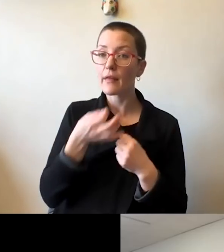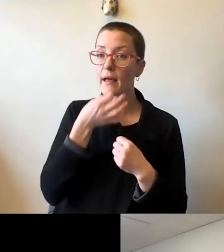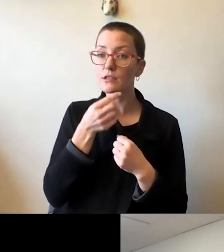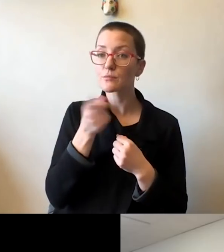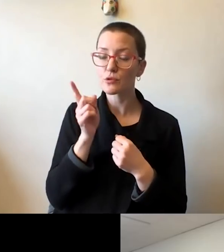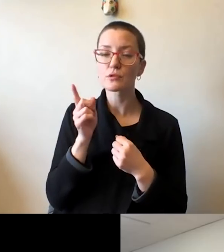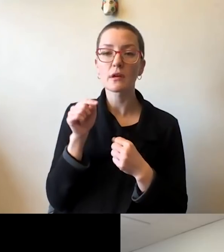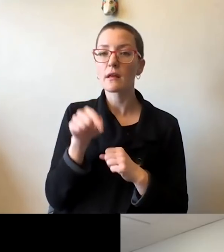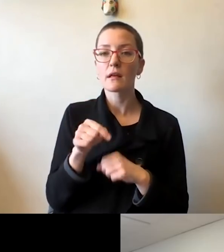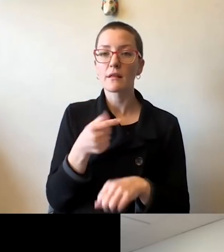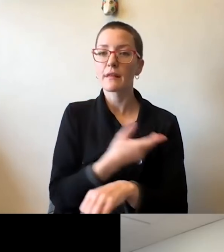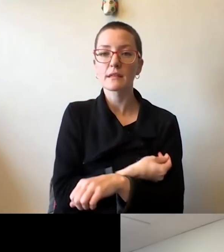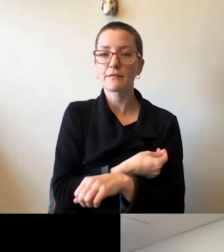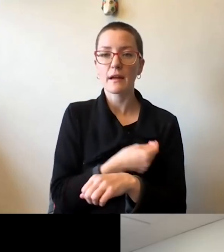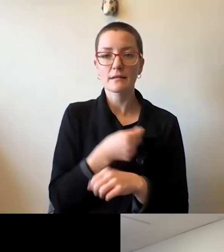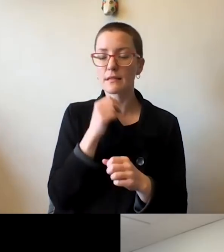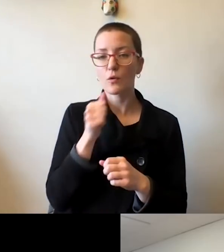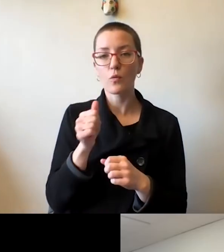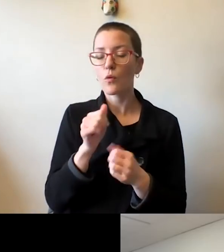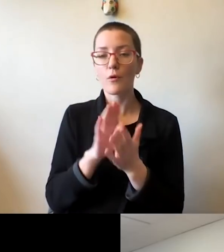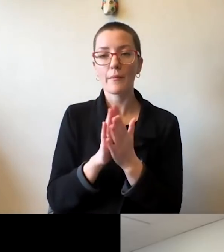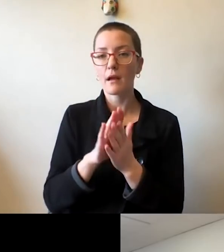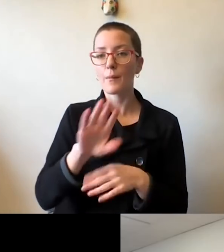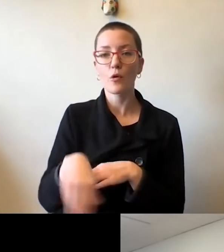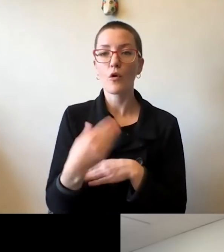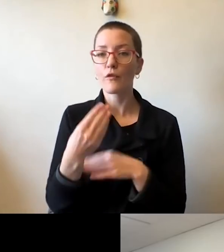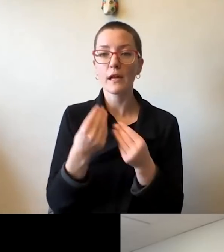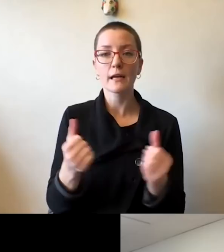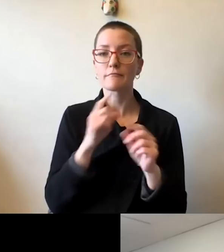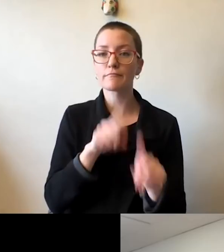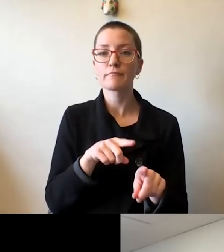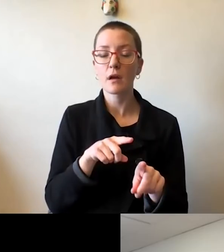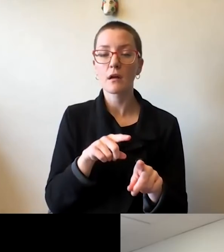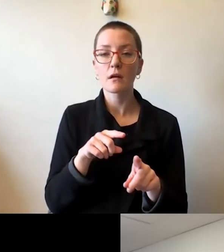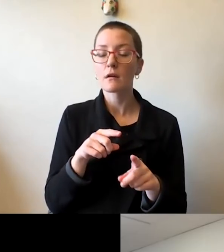to be some automatic switch that will be flipped, and automatically COVID-19 will disappear.